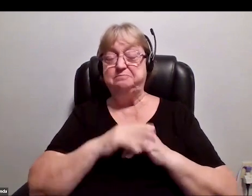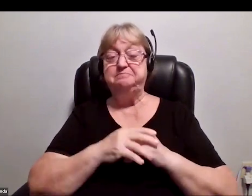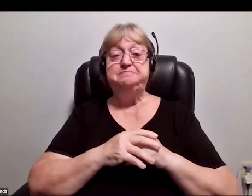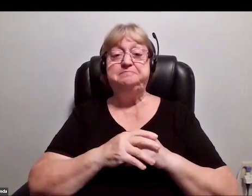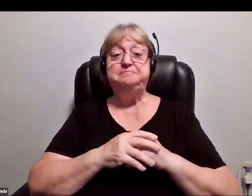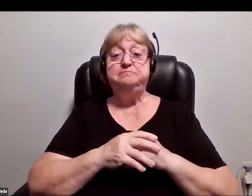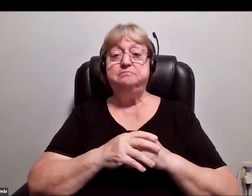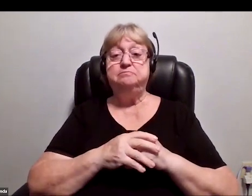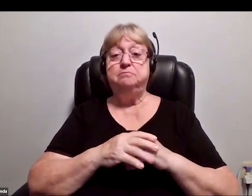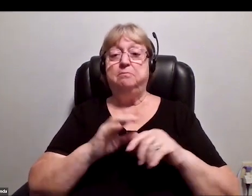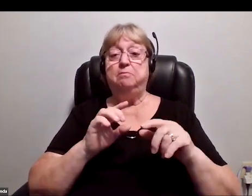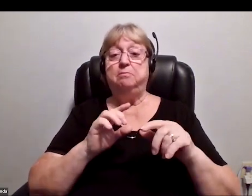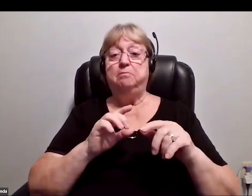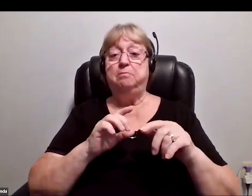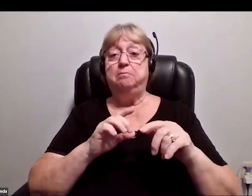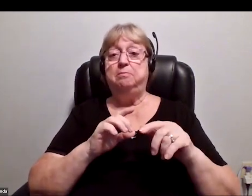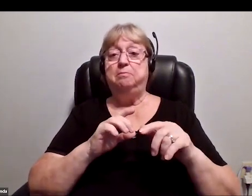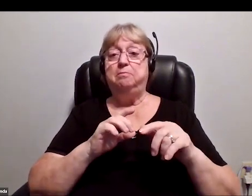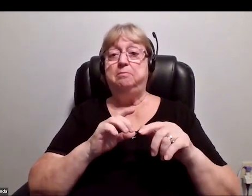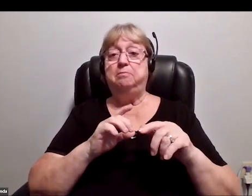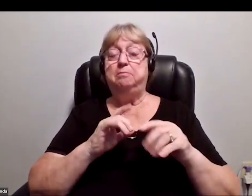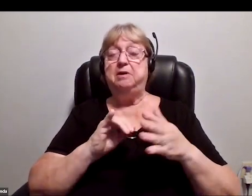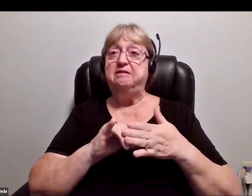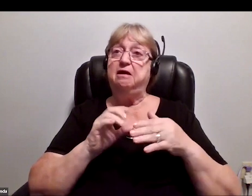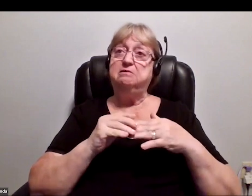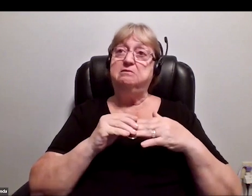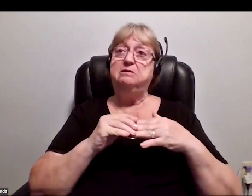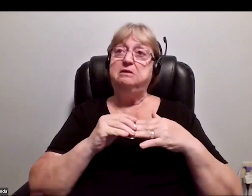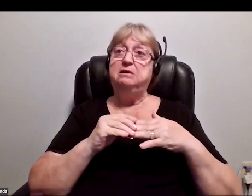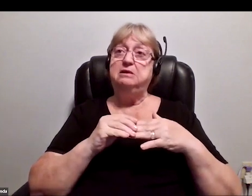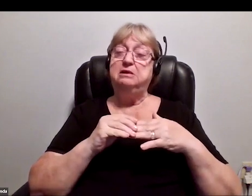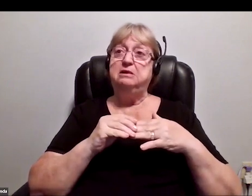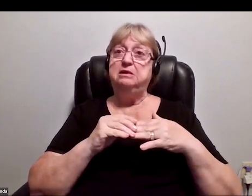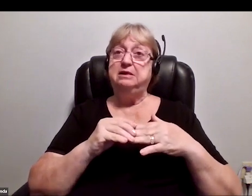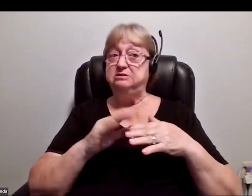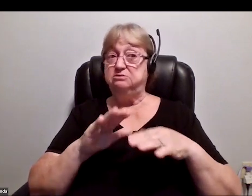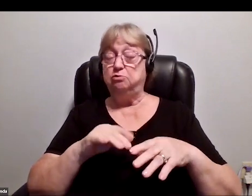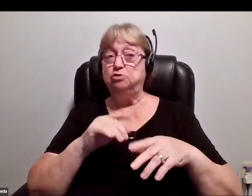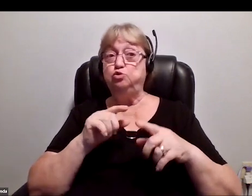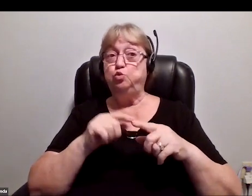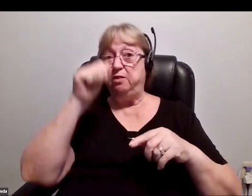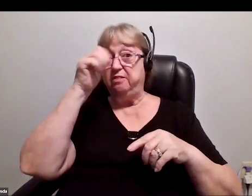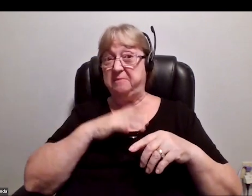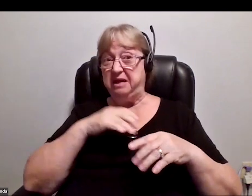Certainly, to the men in the room, who has seen this before.